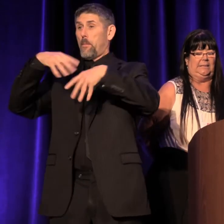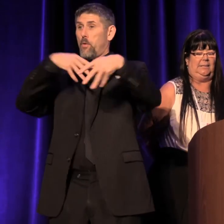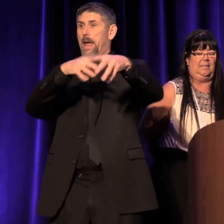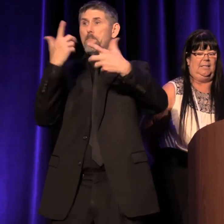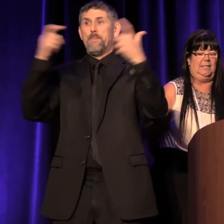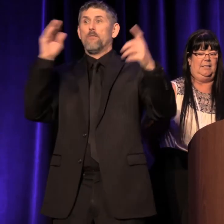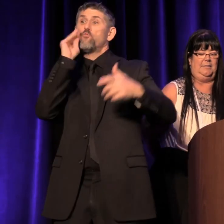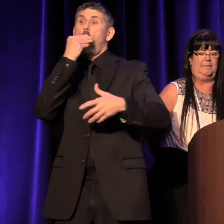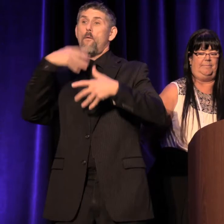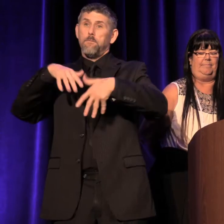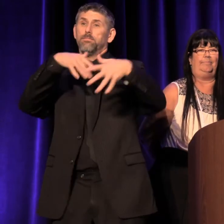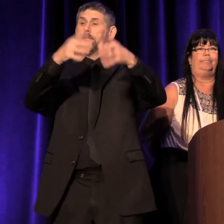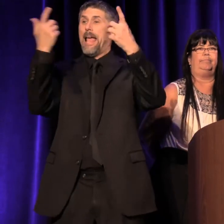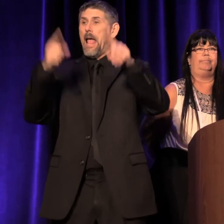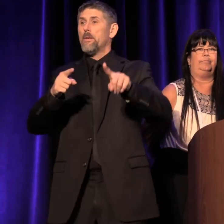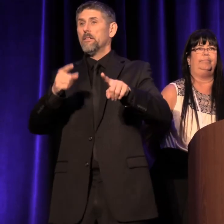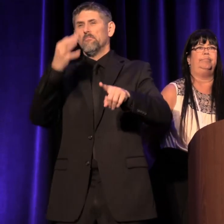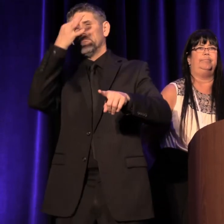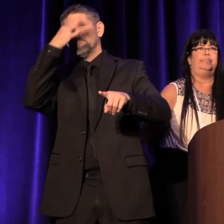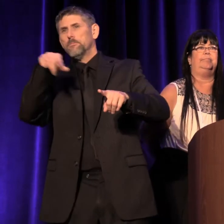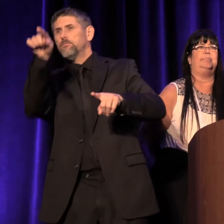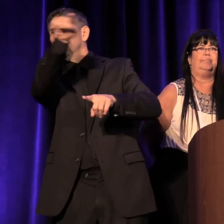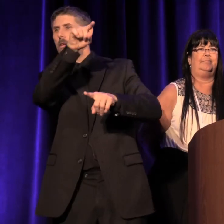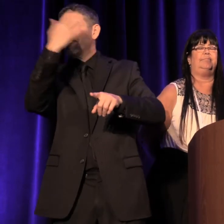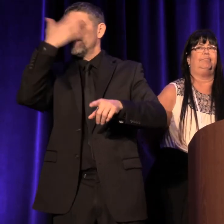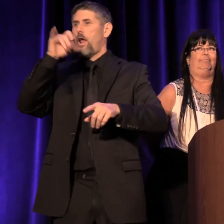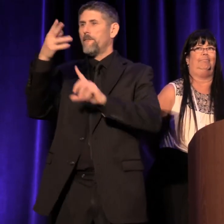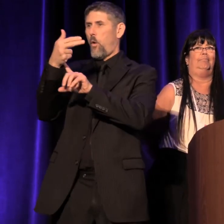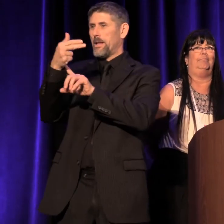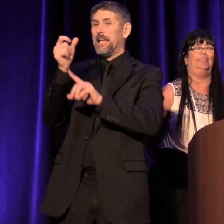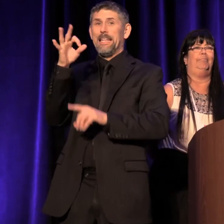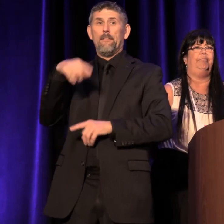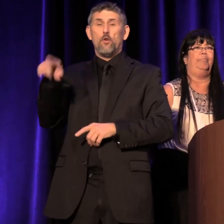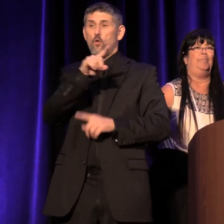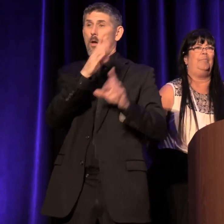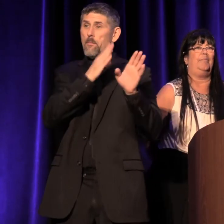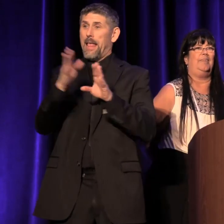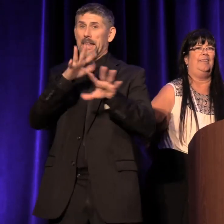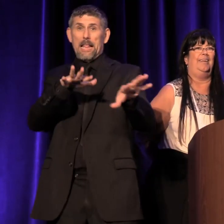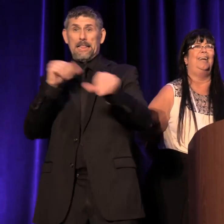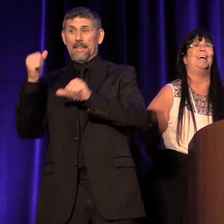So that parade passes right past in front of the hotel. So if you're all planning on leaving town Saturday,